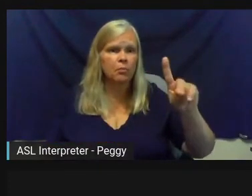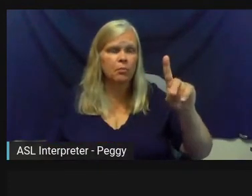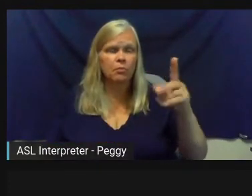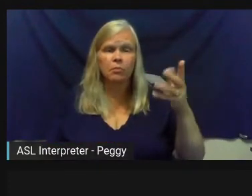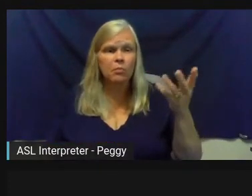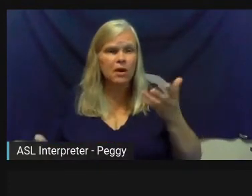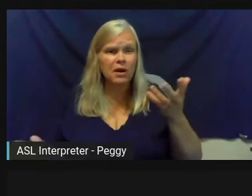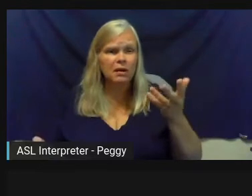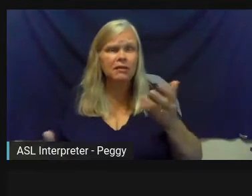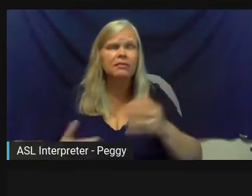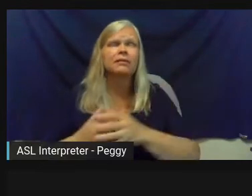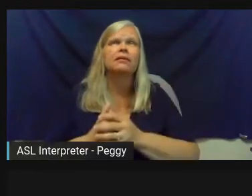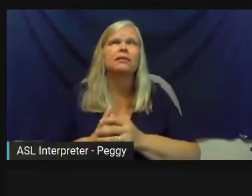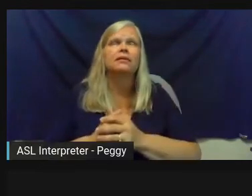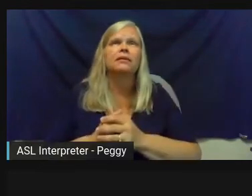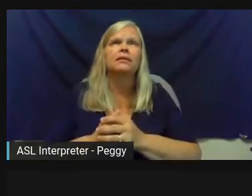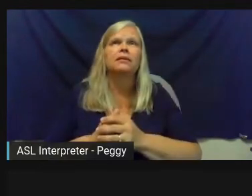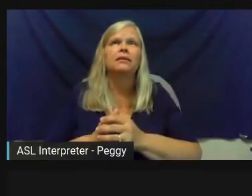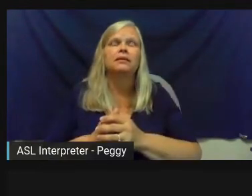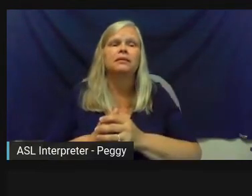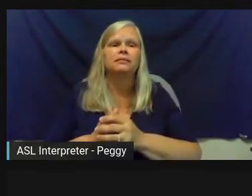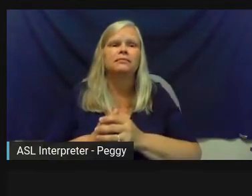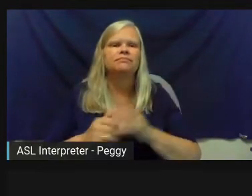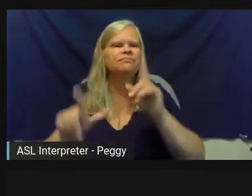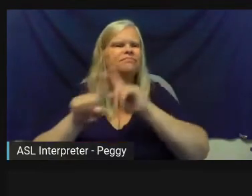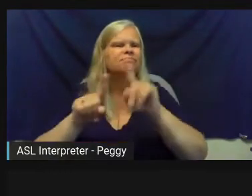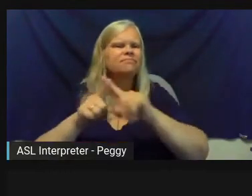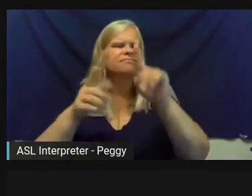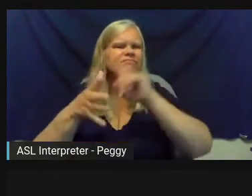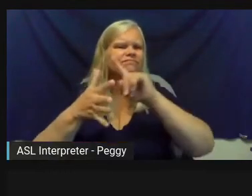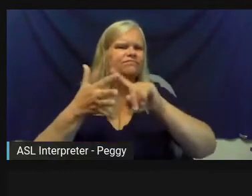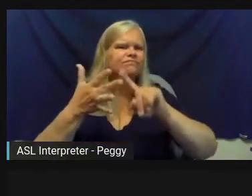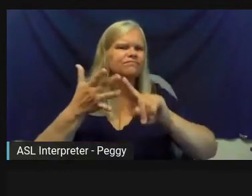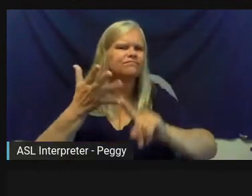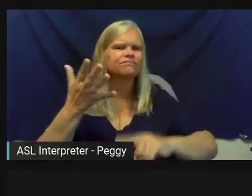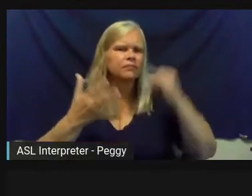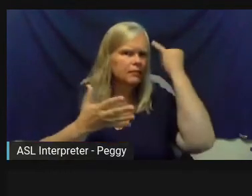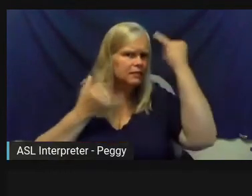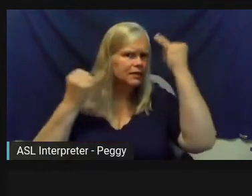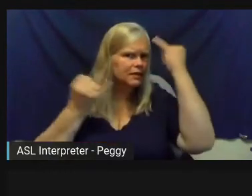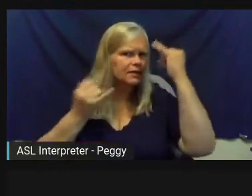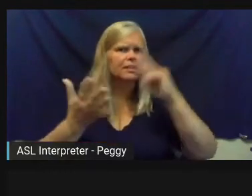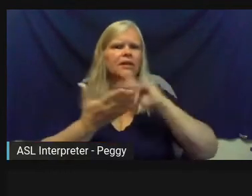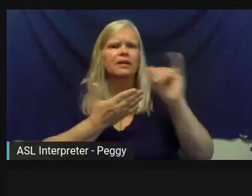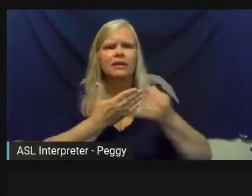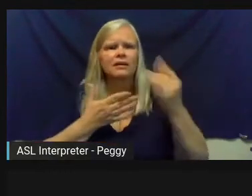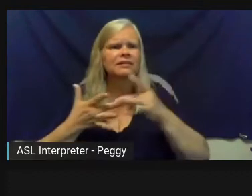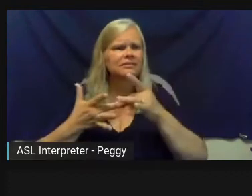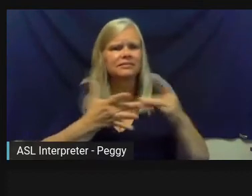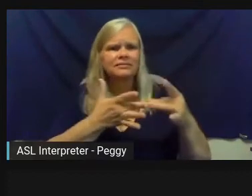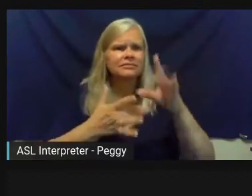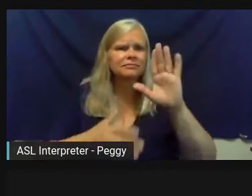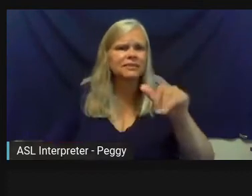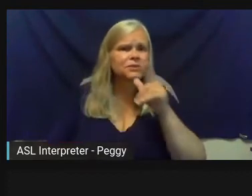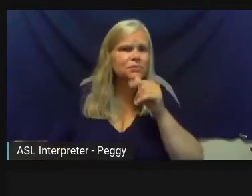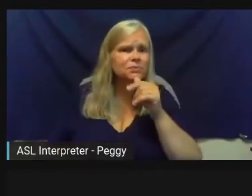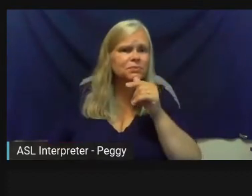eventually have these ideas or projects driven and owned by someone other than Springboard.